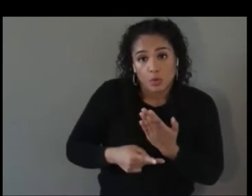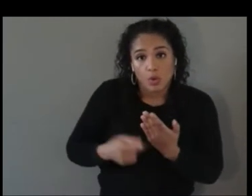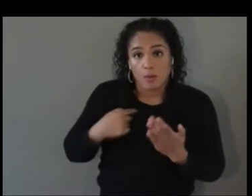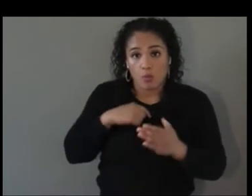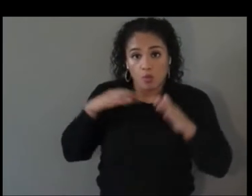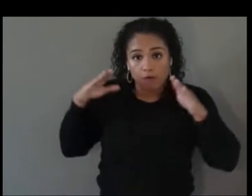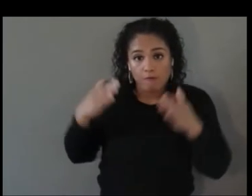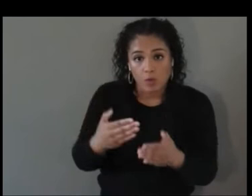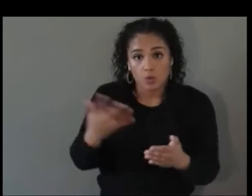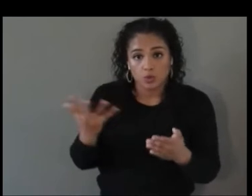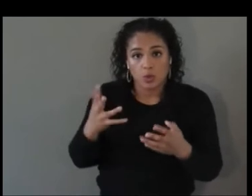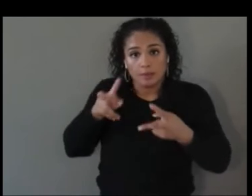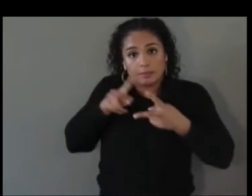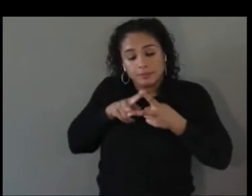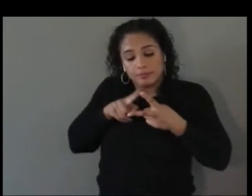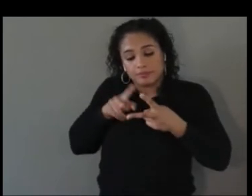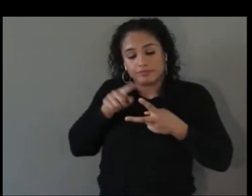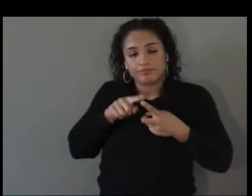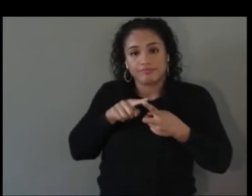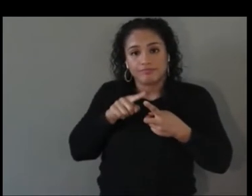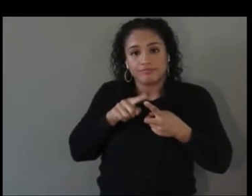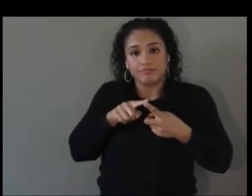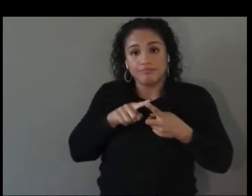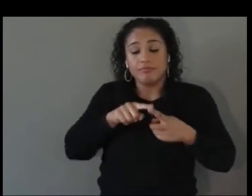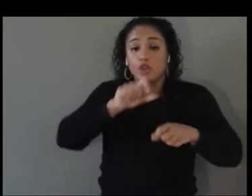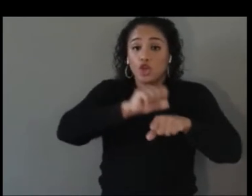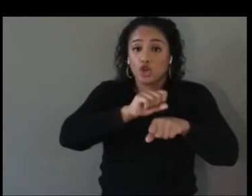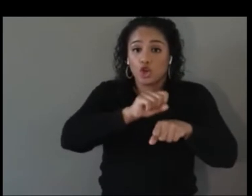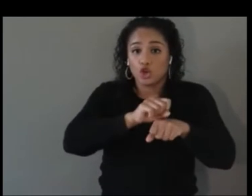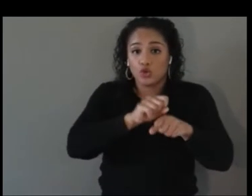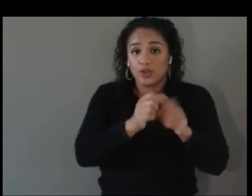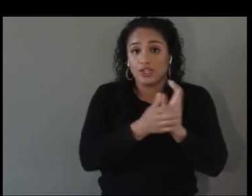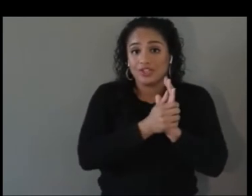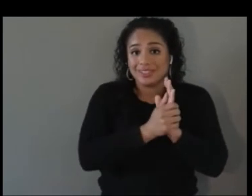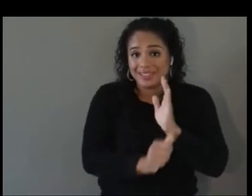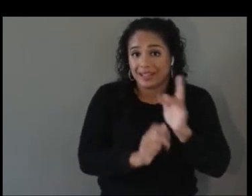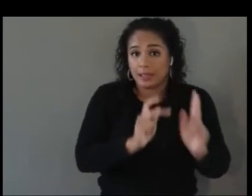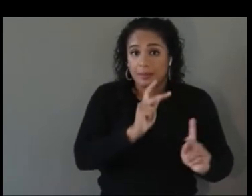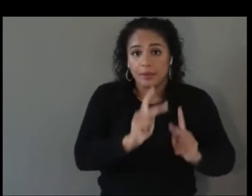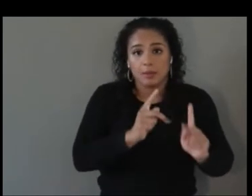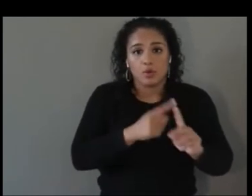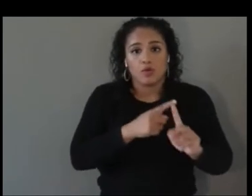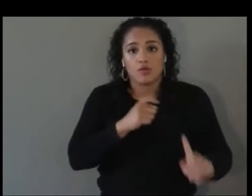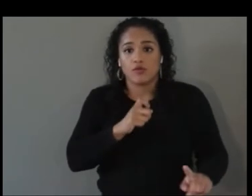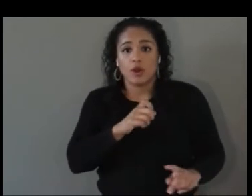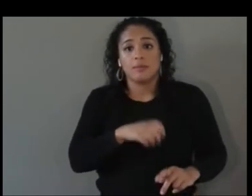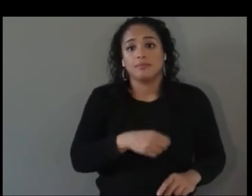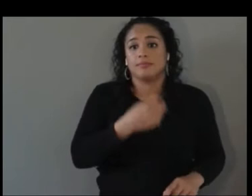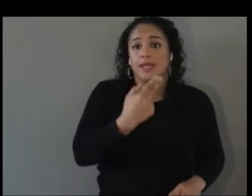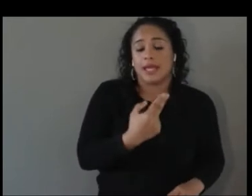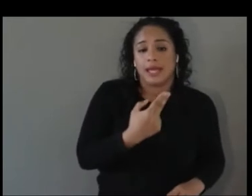career talent people that come from HBCUs, that come from general standard universities, elsewhere,